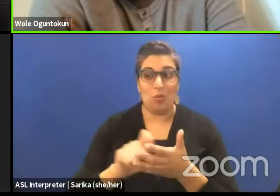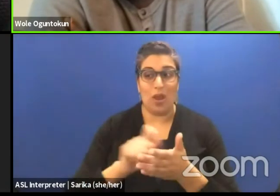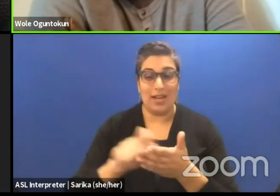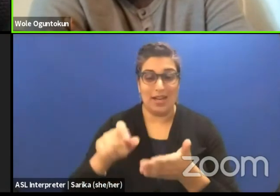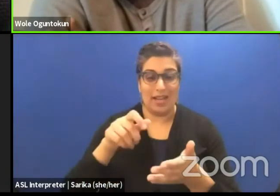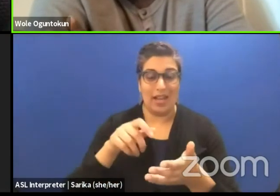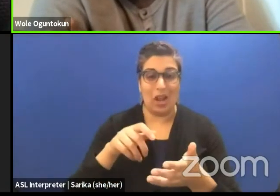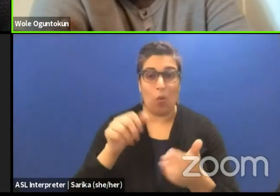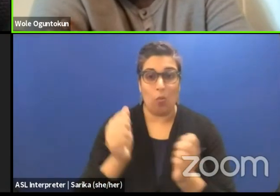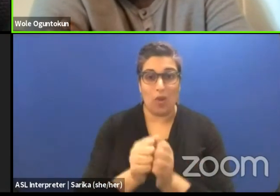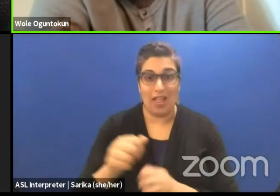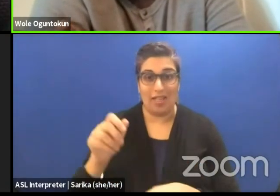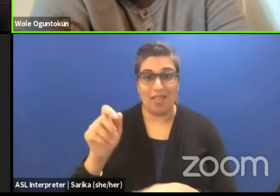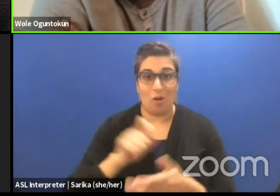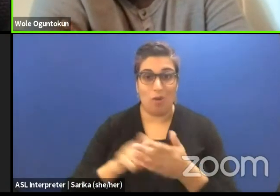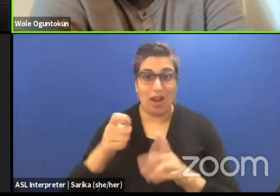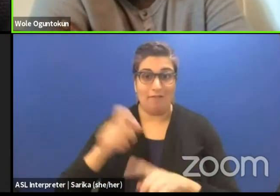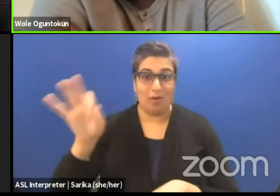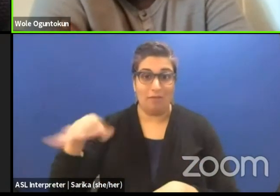A writer from France who would use Google translate.